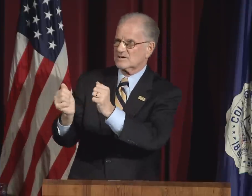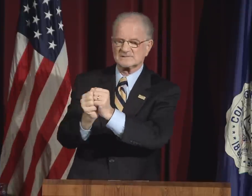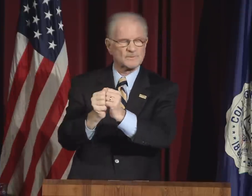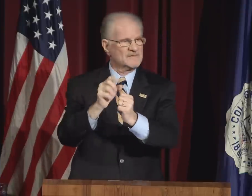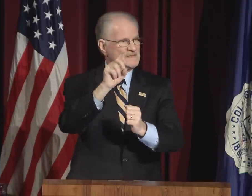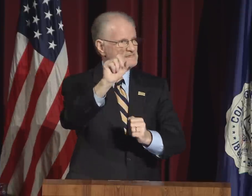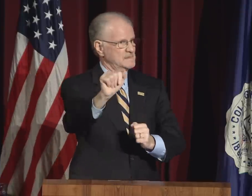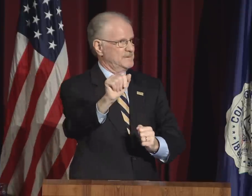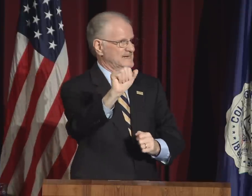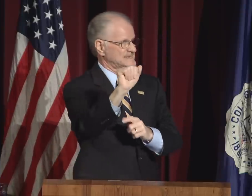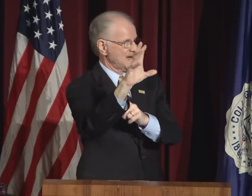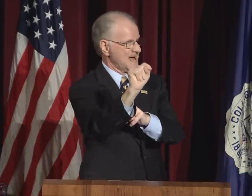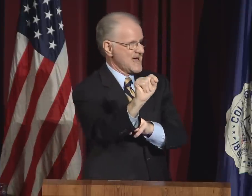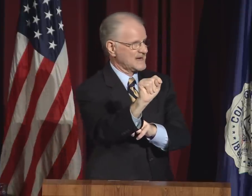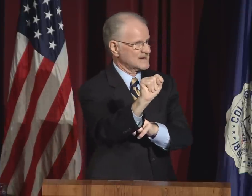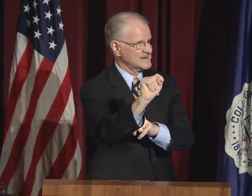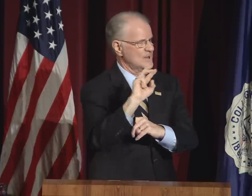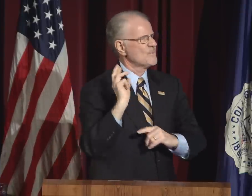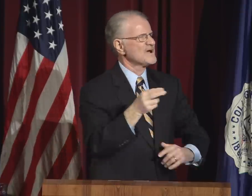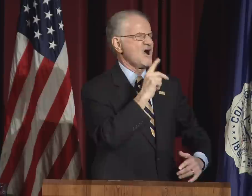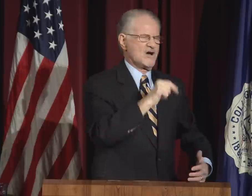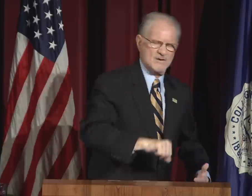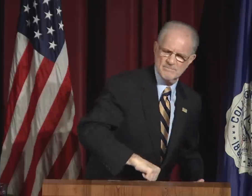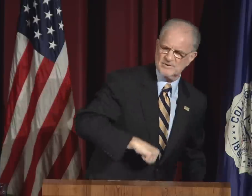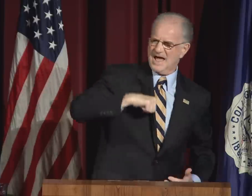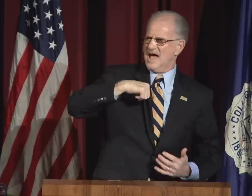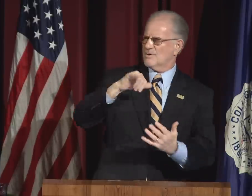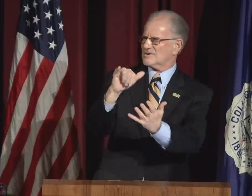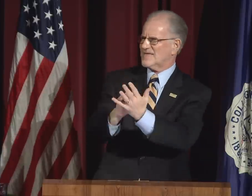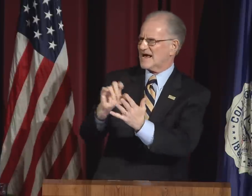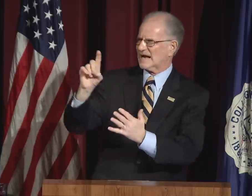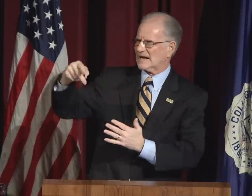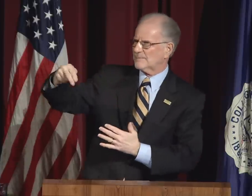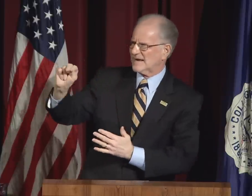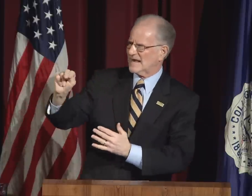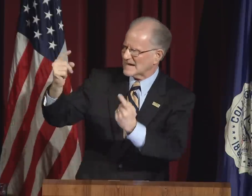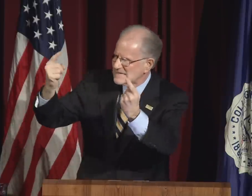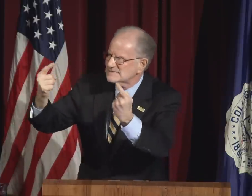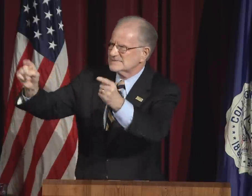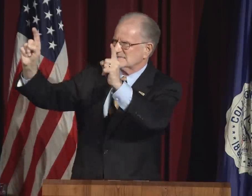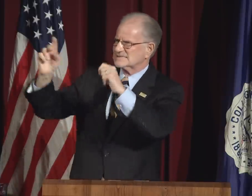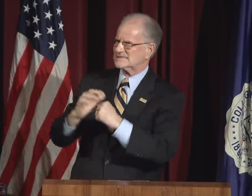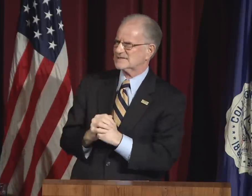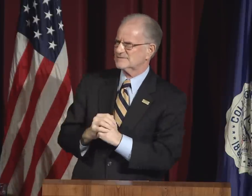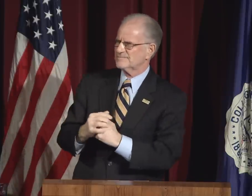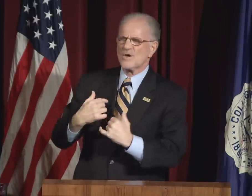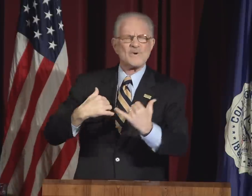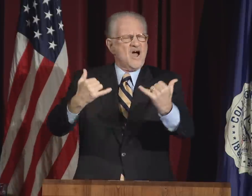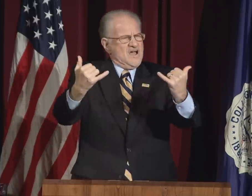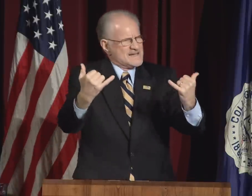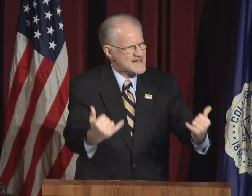in the wonderful American with Disabilities Act.